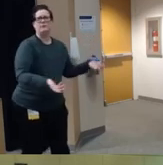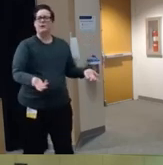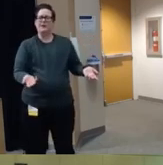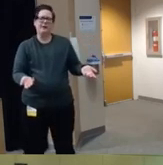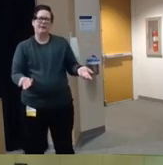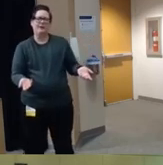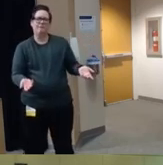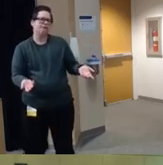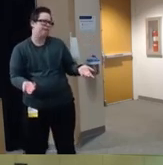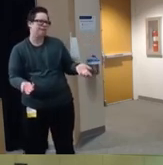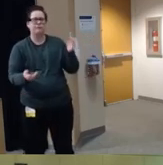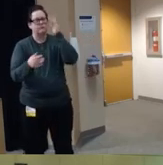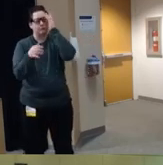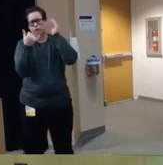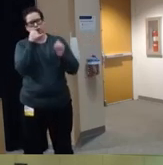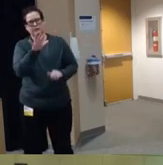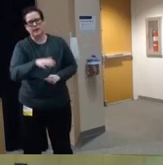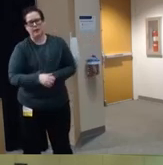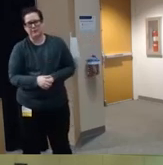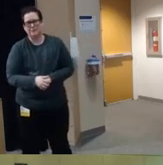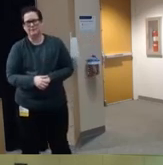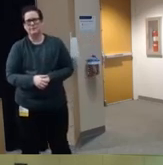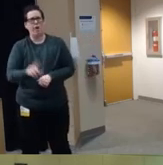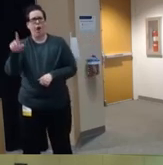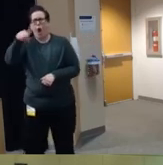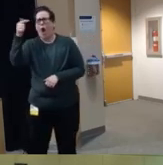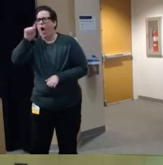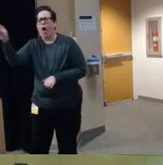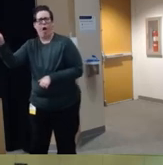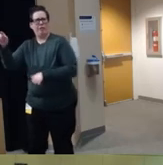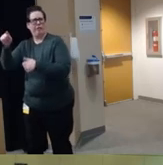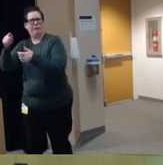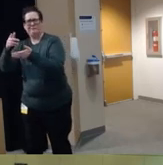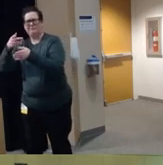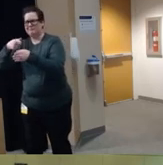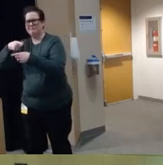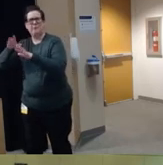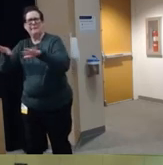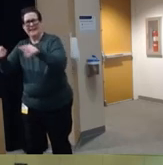just a ludicrous argument um we don't do that with any other aspect of pediatric injury or disease um